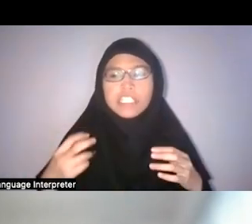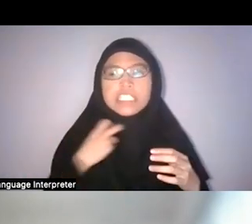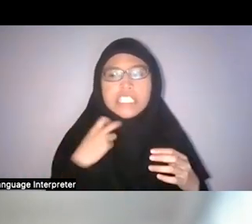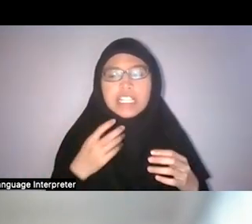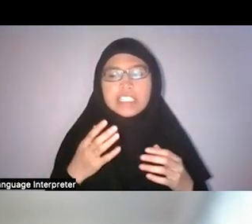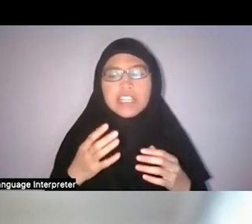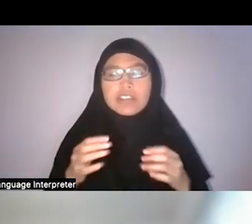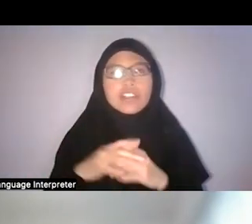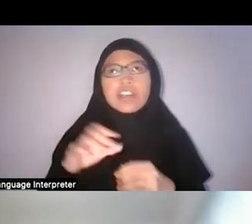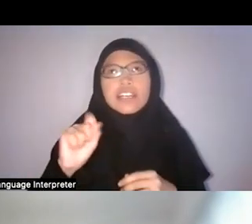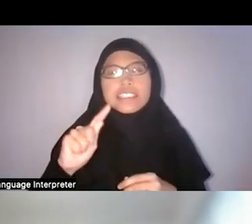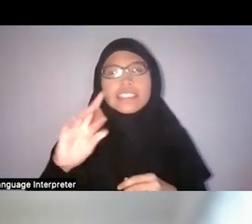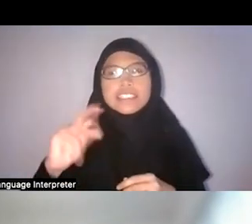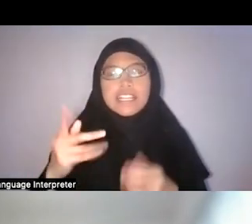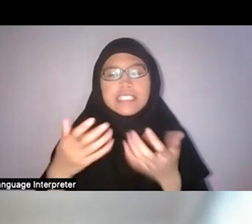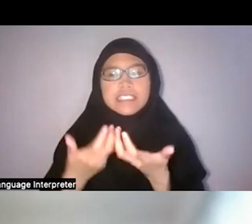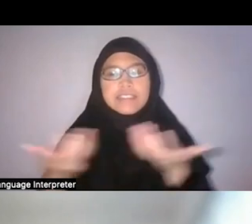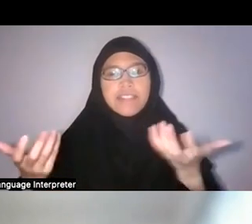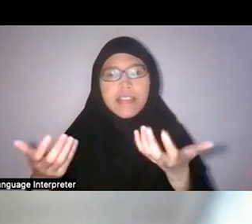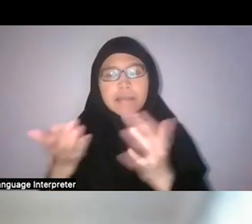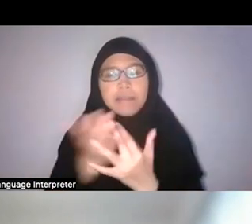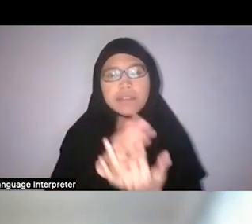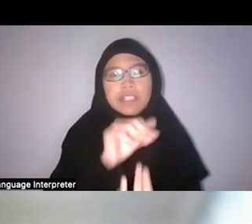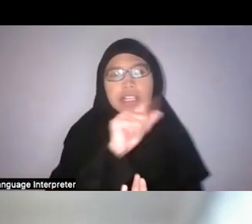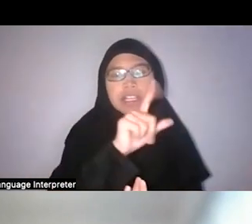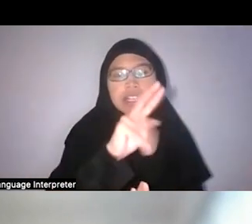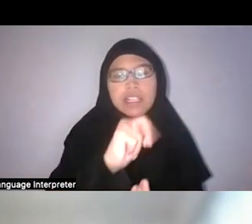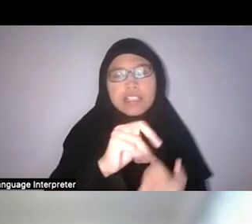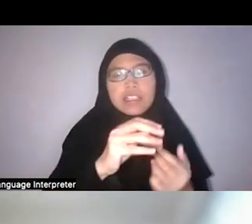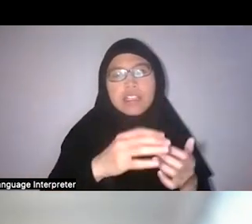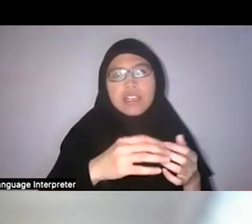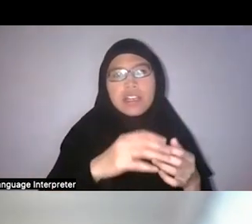what we consider an alienated majority and a more connected indigenous community.